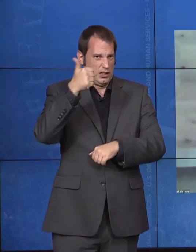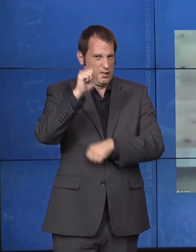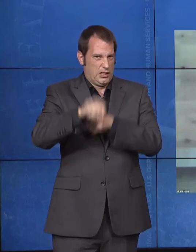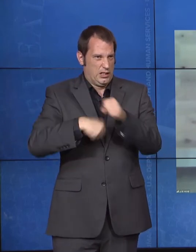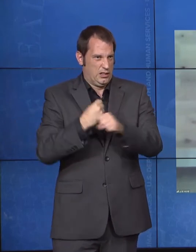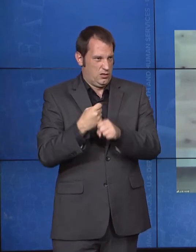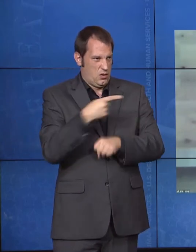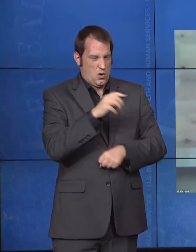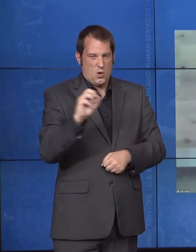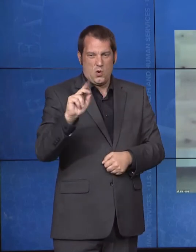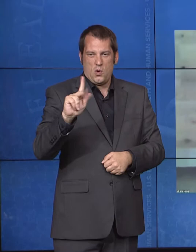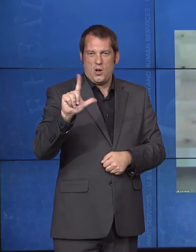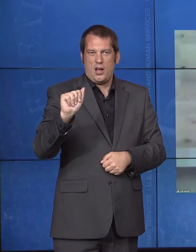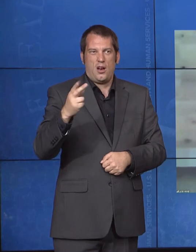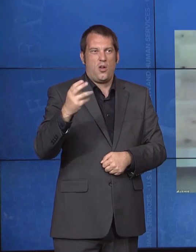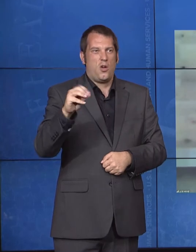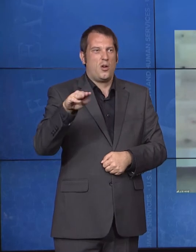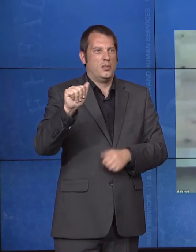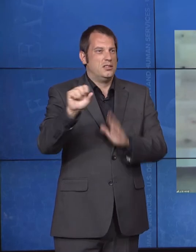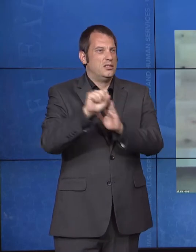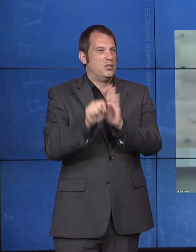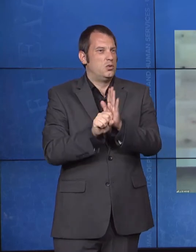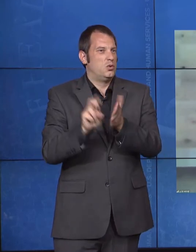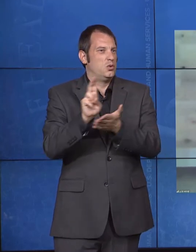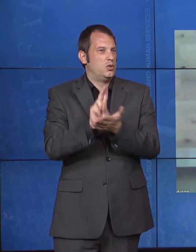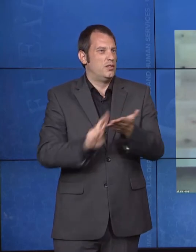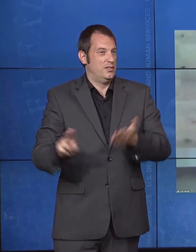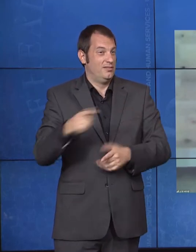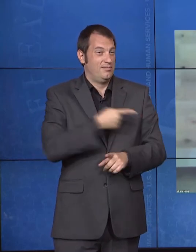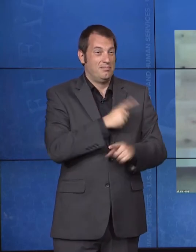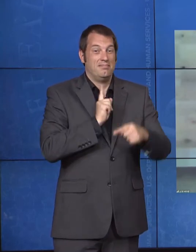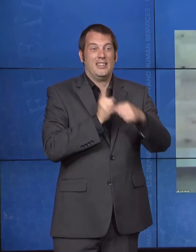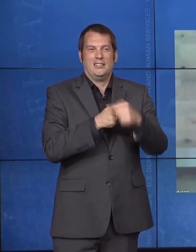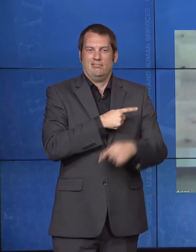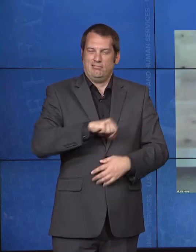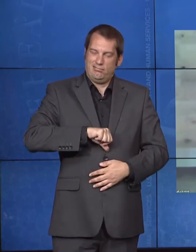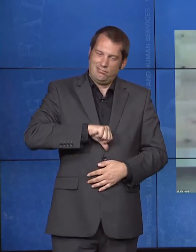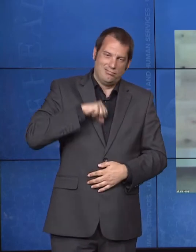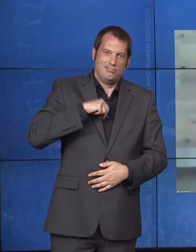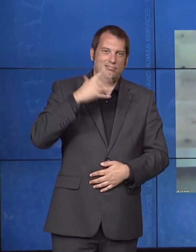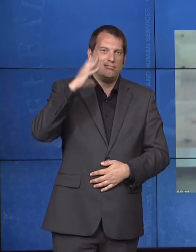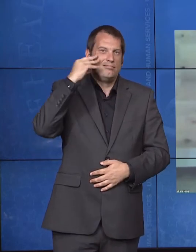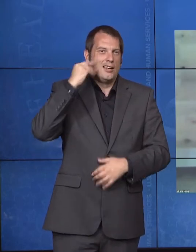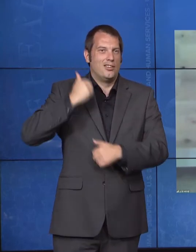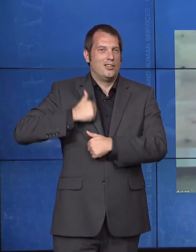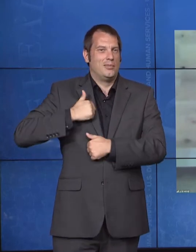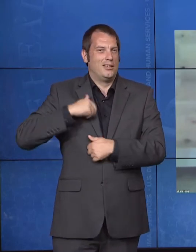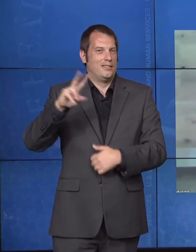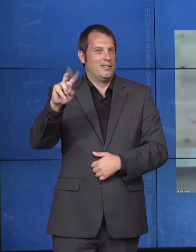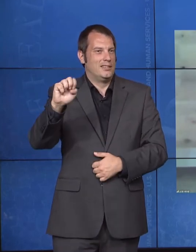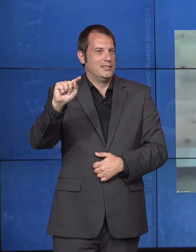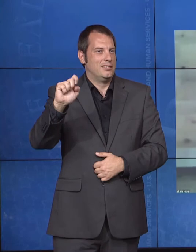Rear Admiral Michael Weahkee is an enrolled member of the Zuni tribe and the director